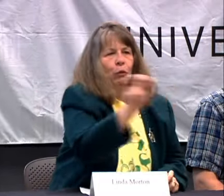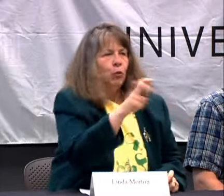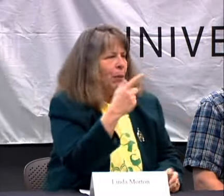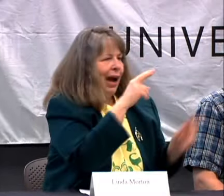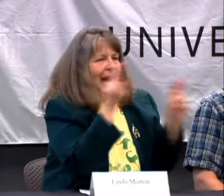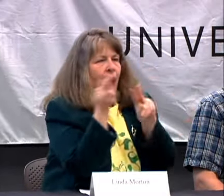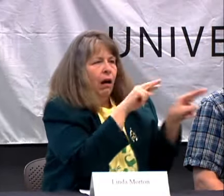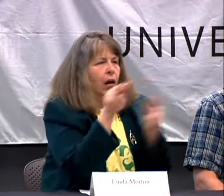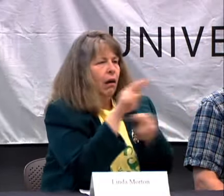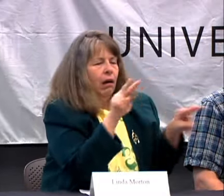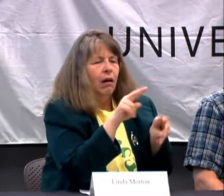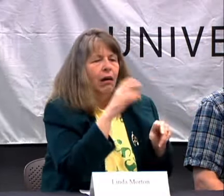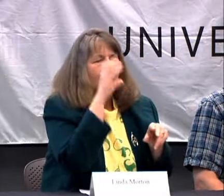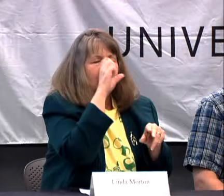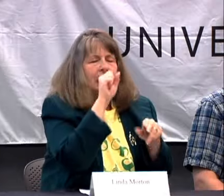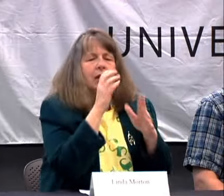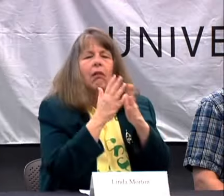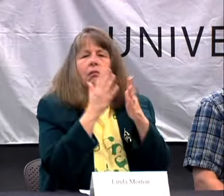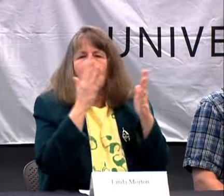COMMUNICATION BECAUSE IT IS GOING TOO FAST. I CAN'T FIGURE OUT WHO IS